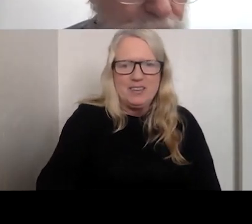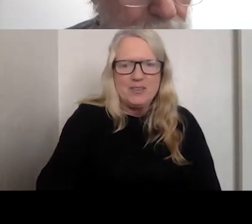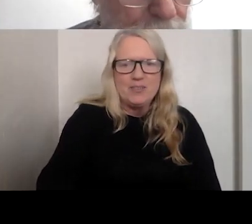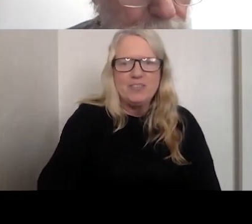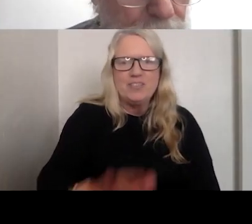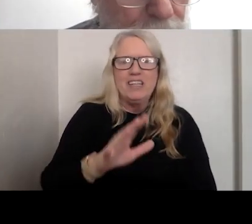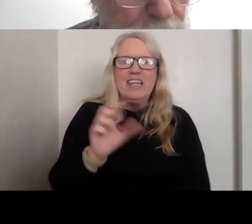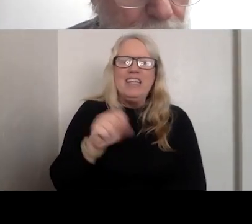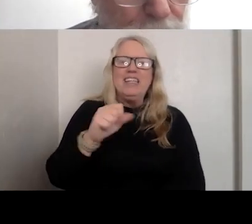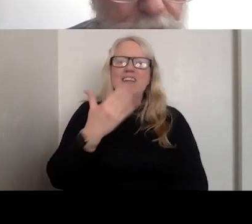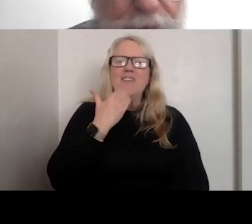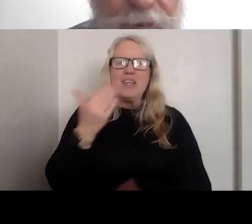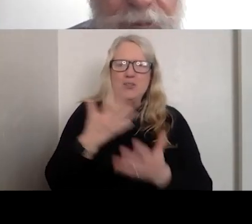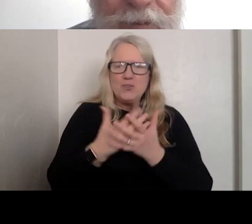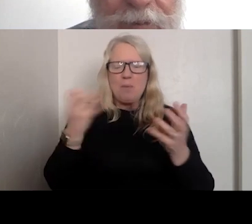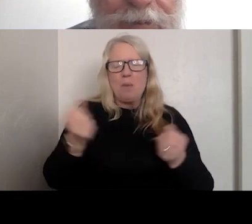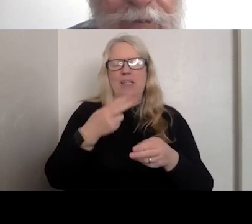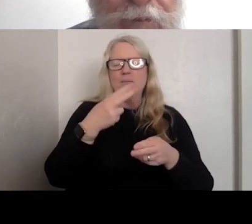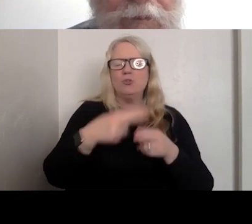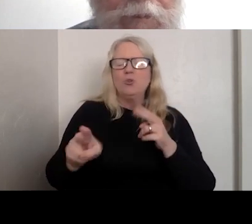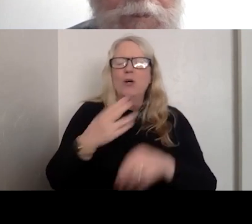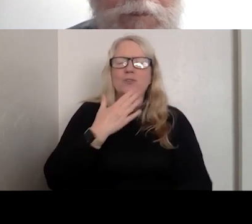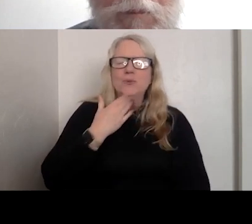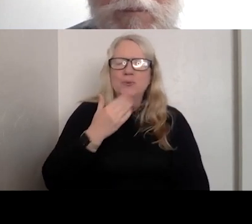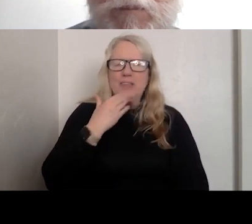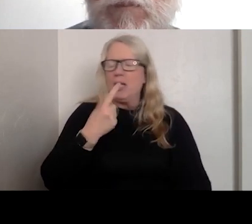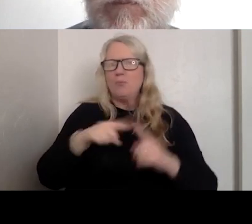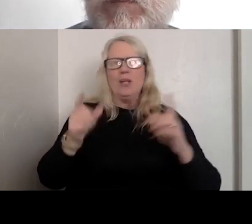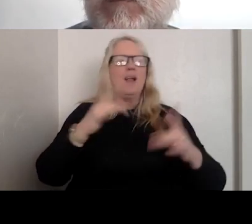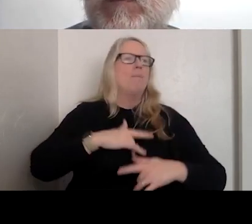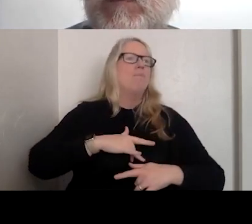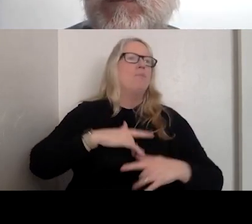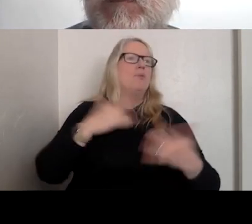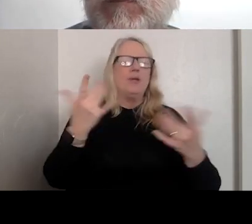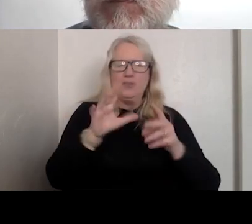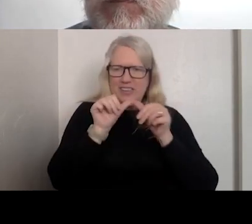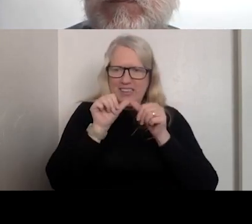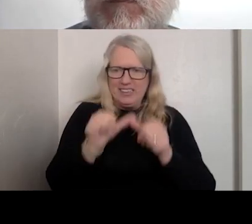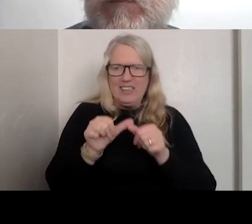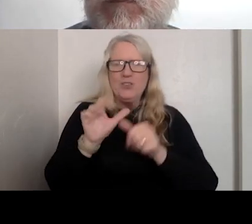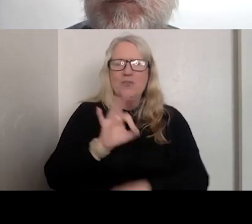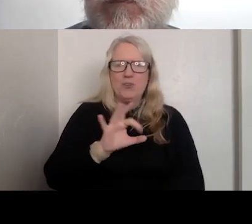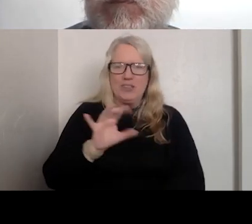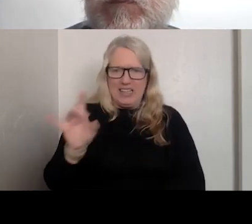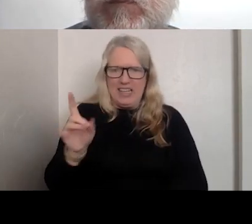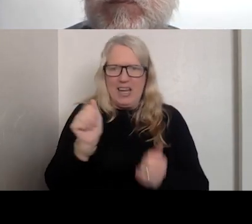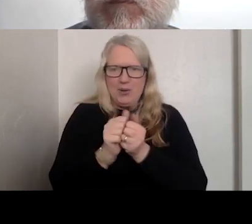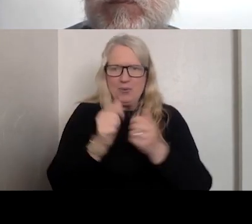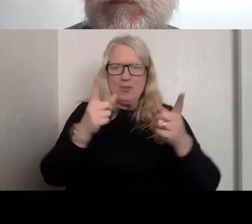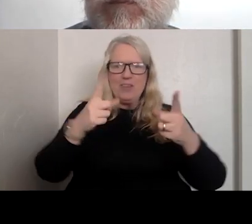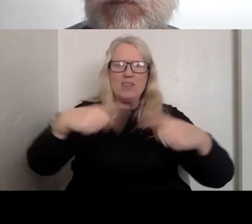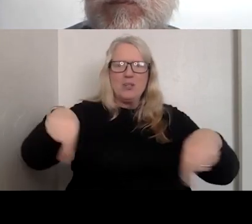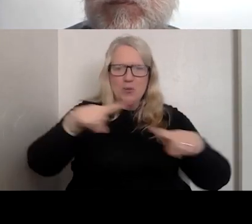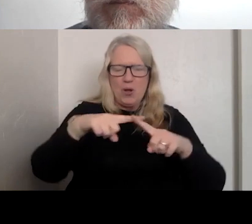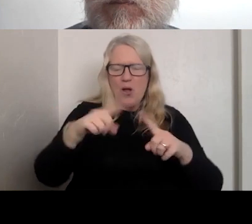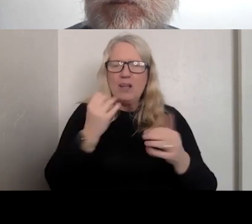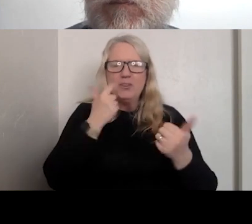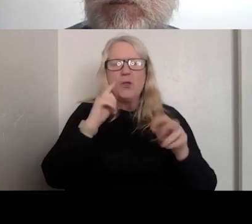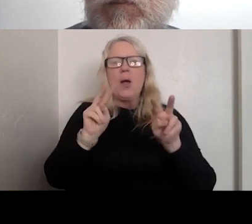AM THRILLEDED TO BE ON THIS JOURNEY WITH YOU ALL AND COLLABORATE